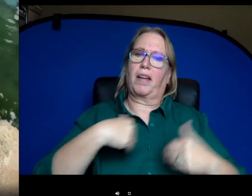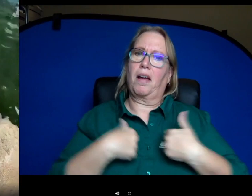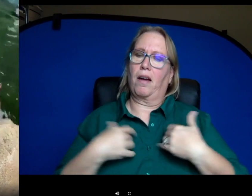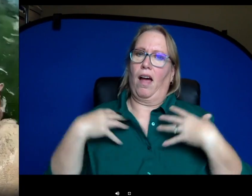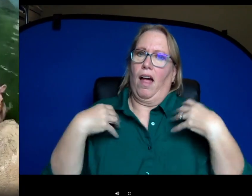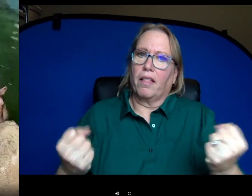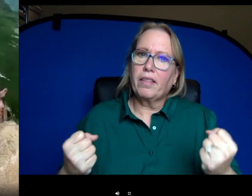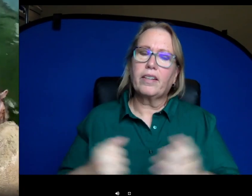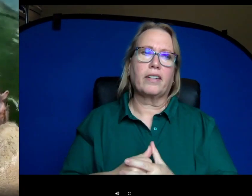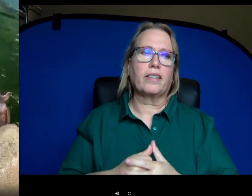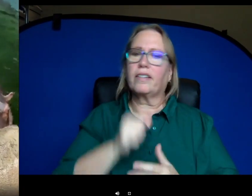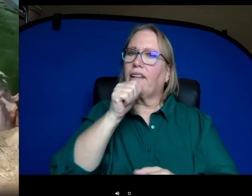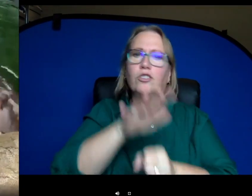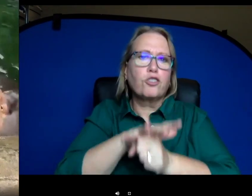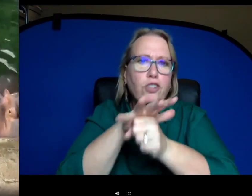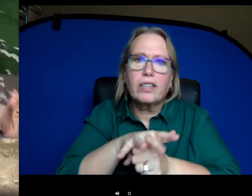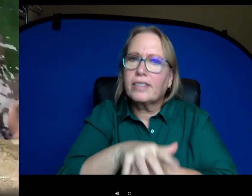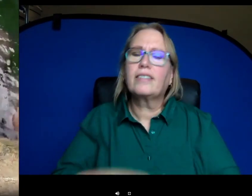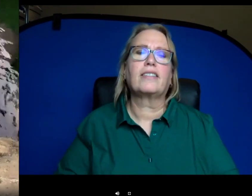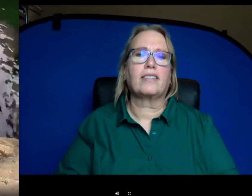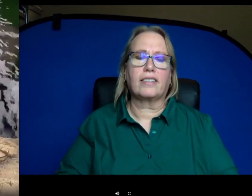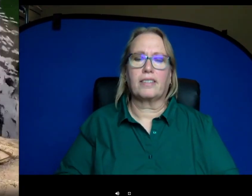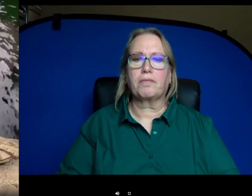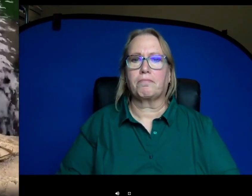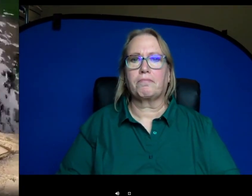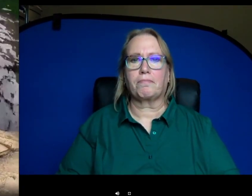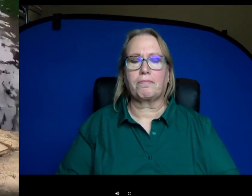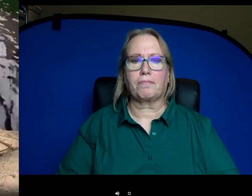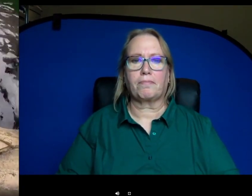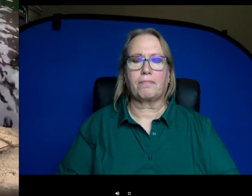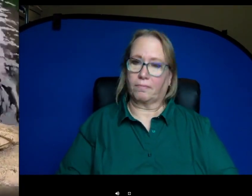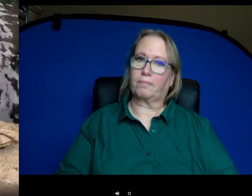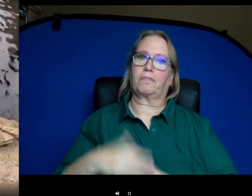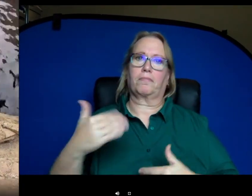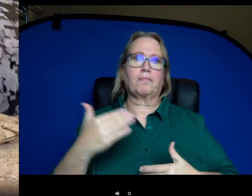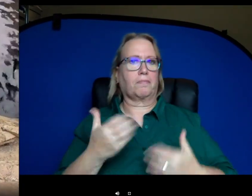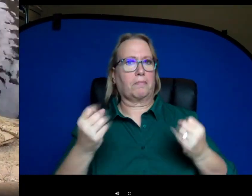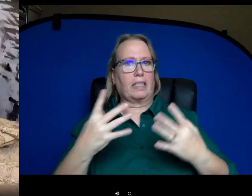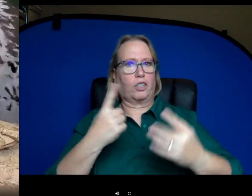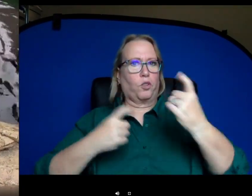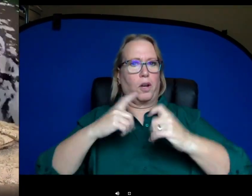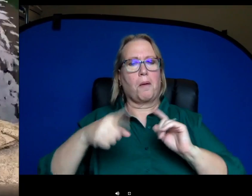healthy without stressing them out. Gotten lots of questions about "does